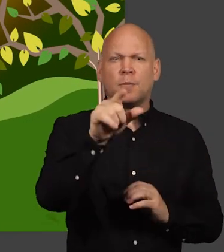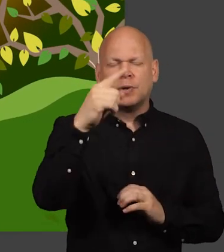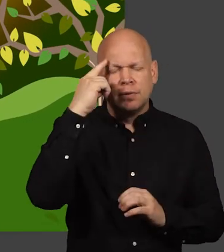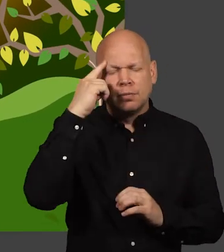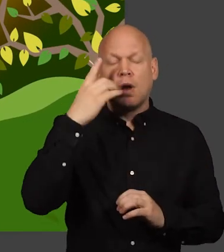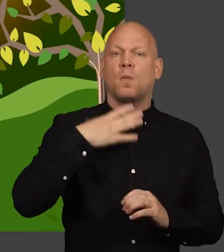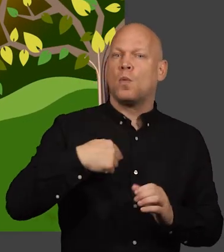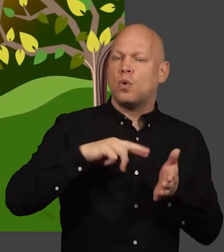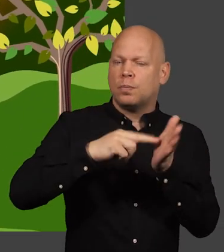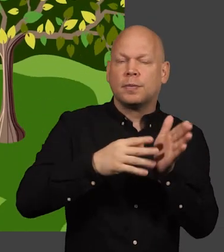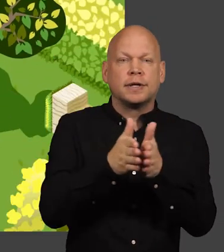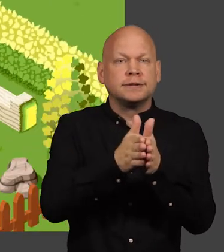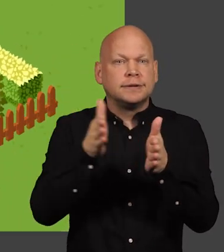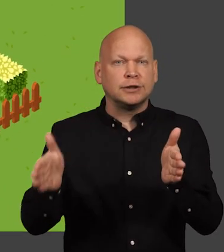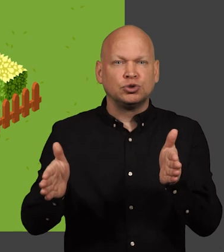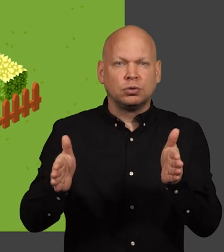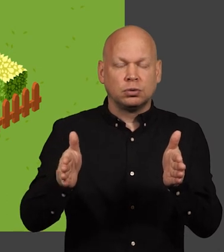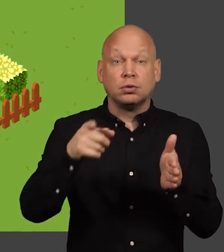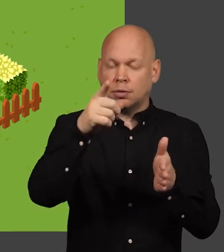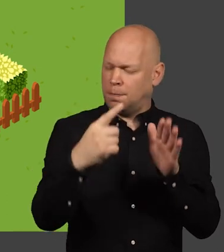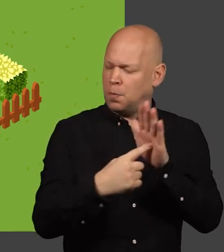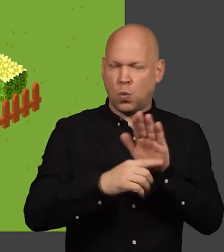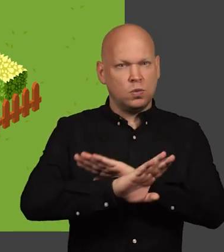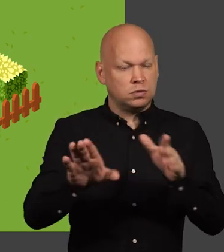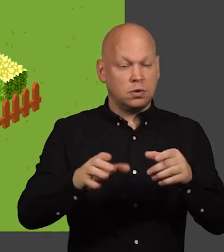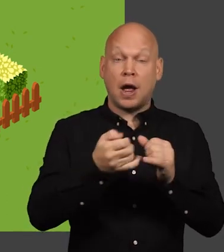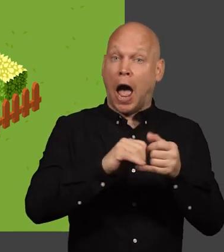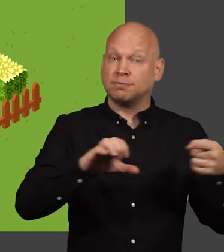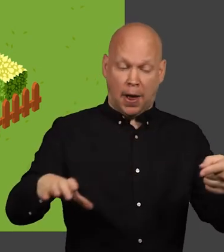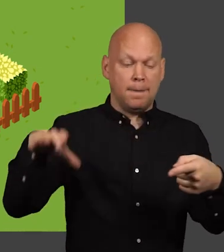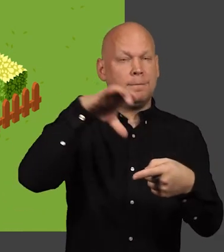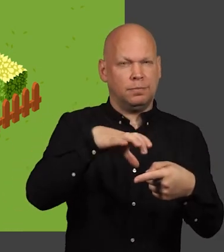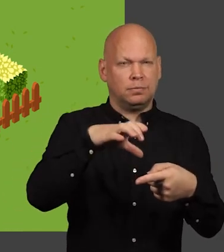enters your home if you are building an extension to your property your plans must avoid building